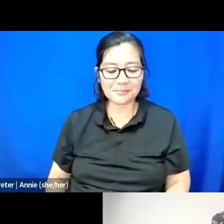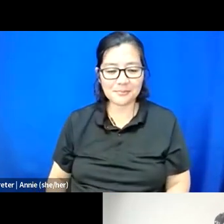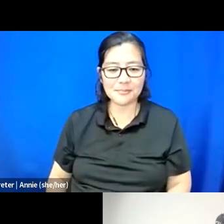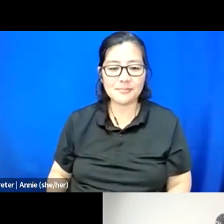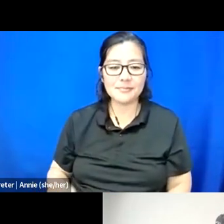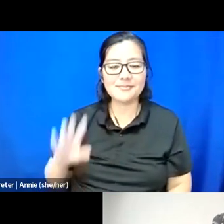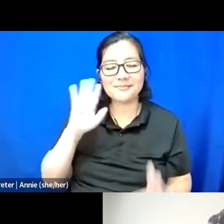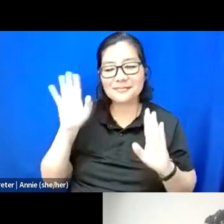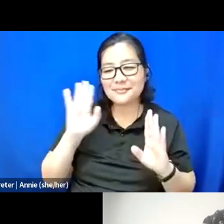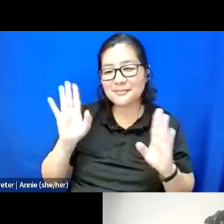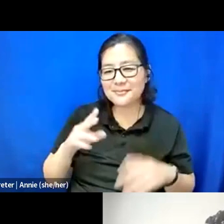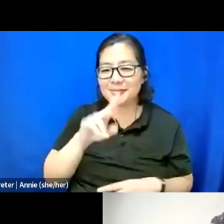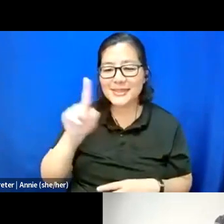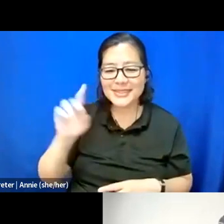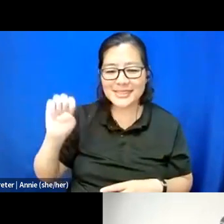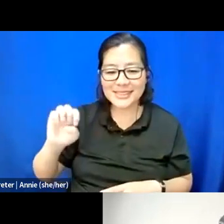Hi, folks. Zee Xaymaca, pronouns they/them.